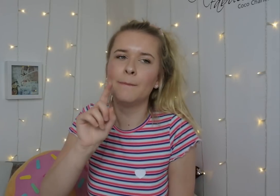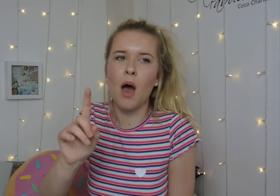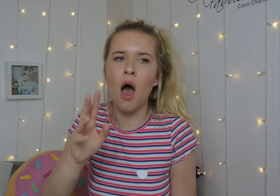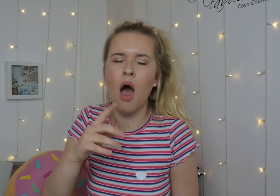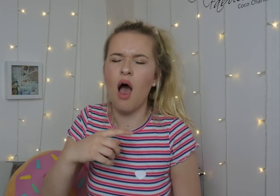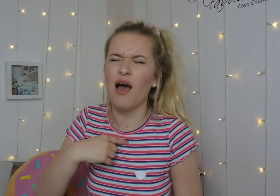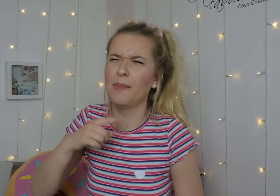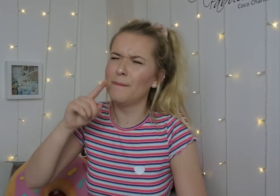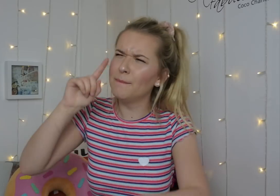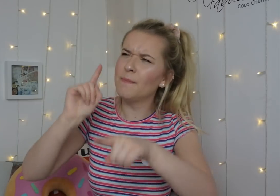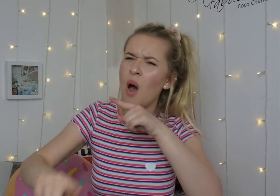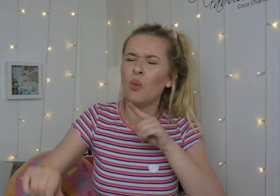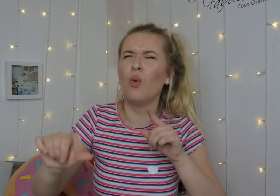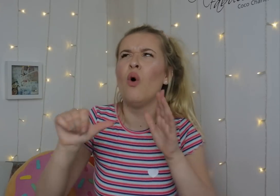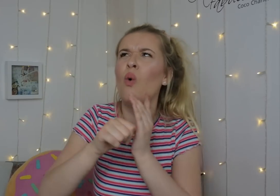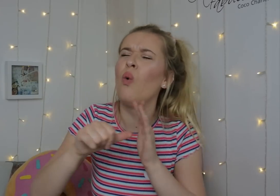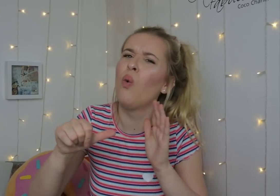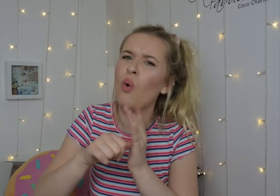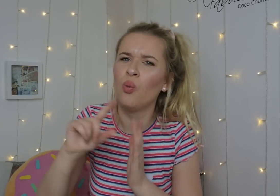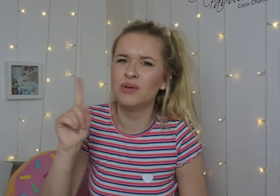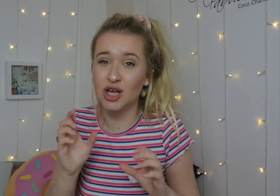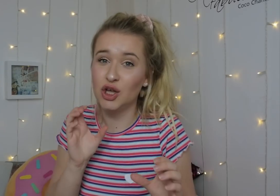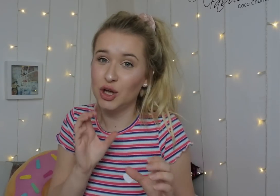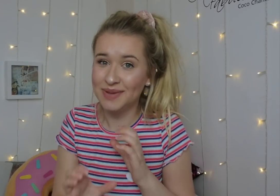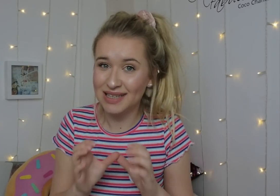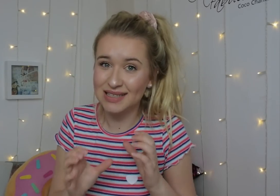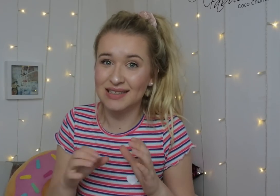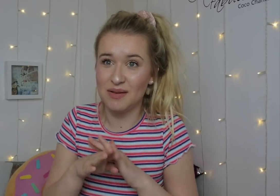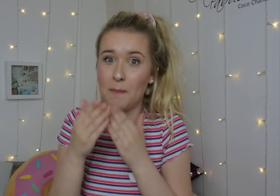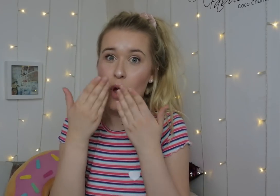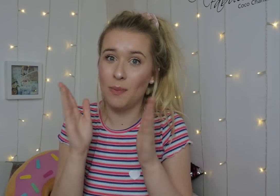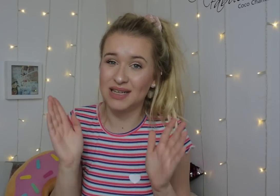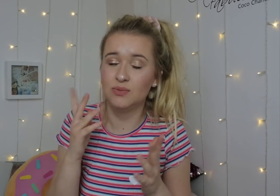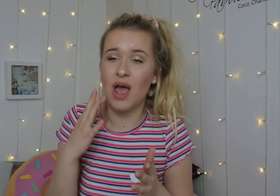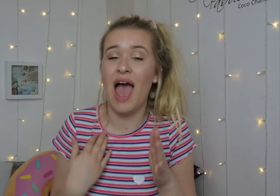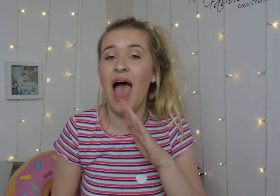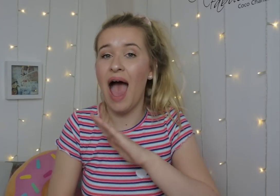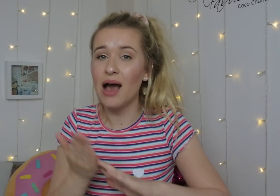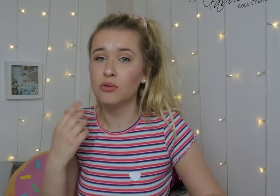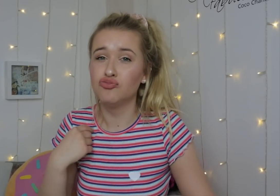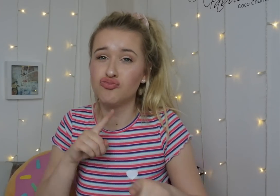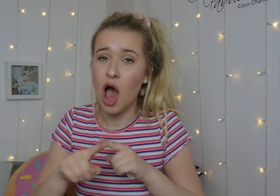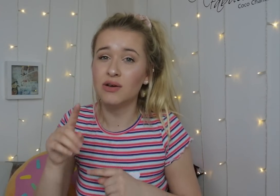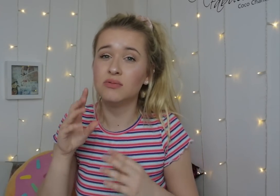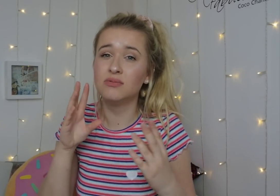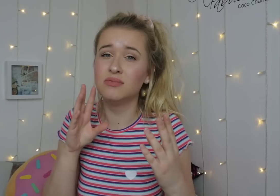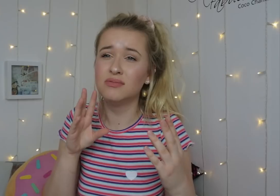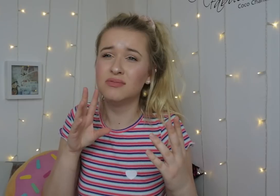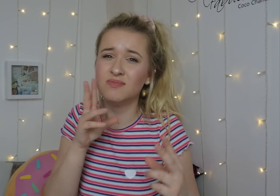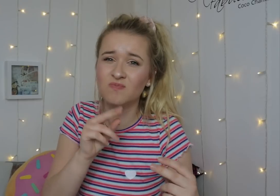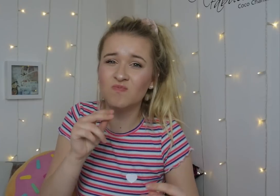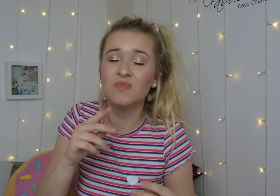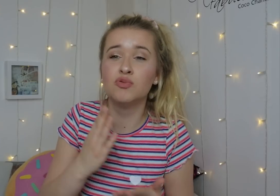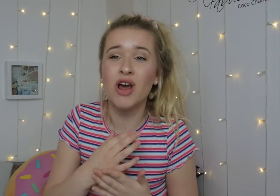but the hardest one is communicating in public. When I go out to the places, I try my best to use my voice